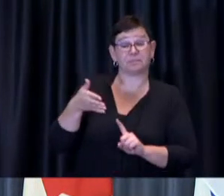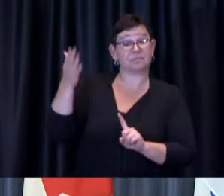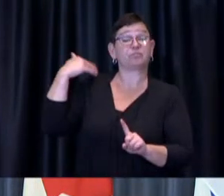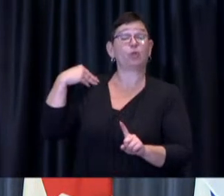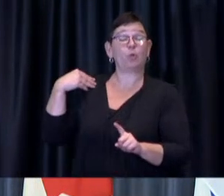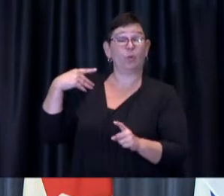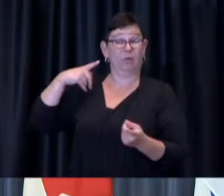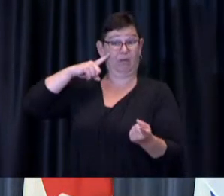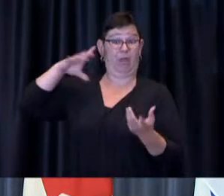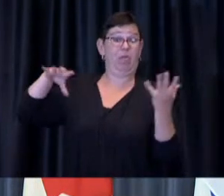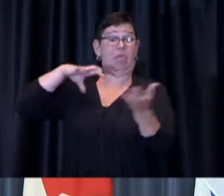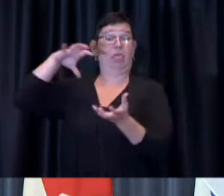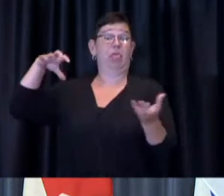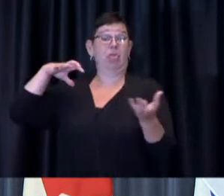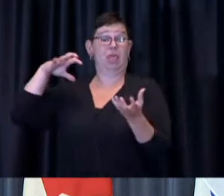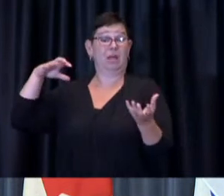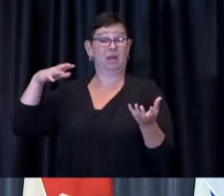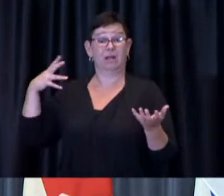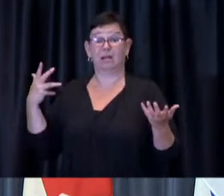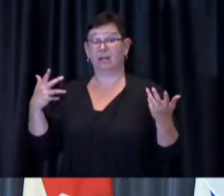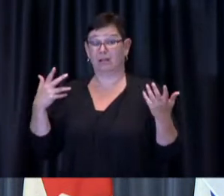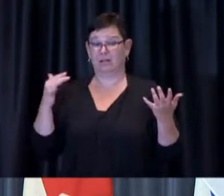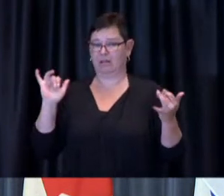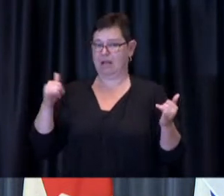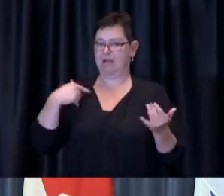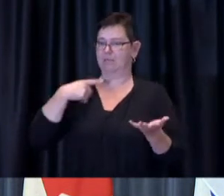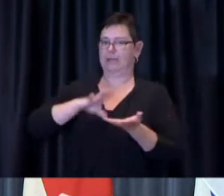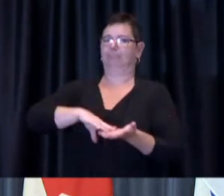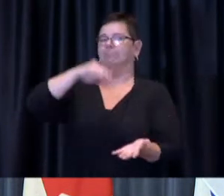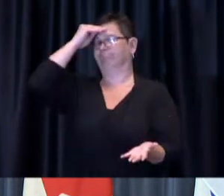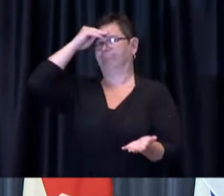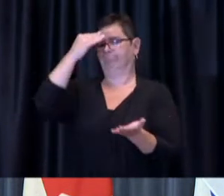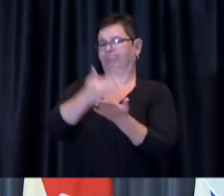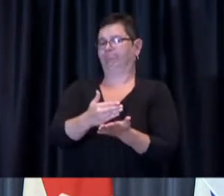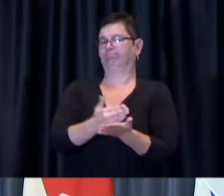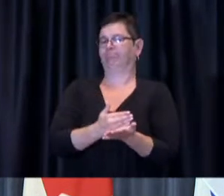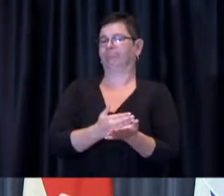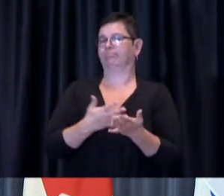lessons um and the experiences that we've had over the course of the pandemic to ensure that